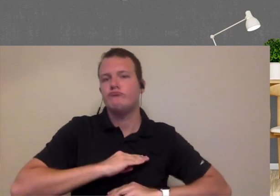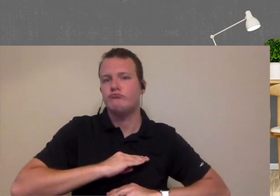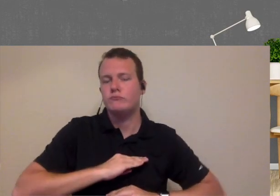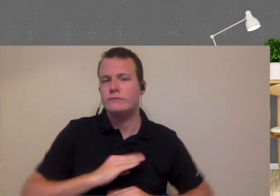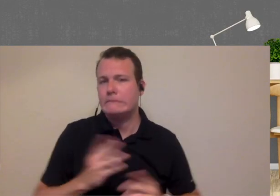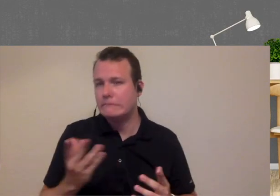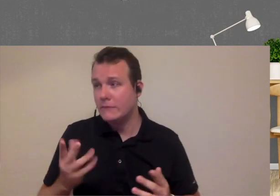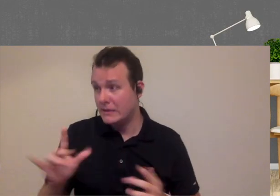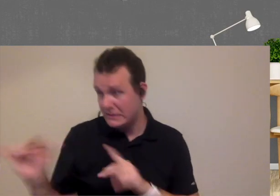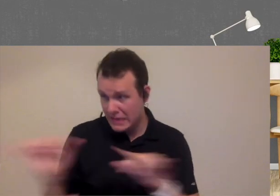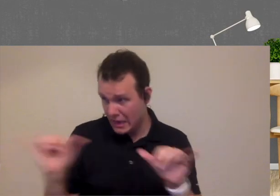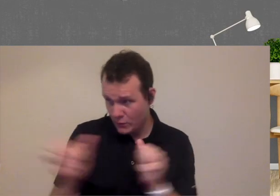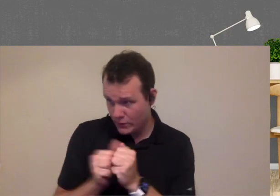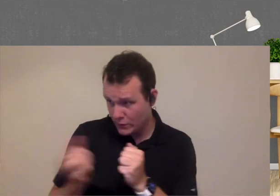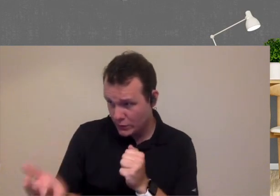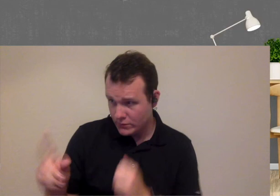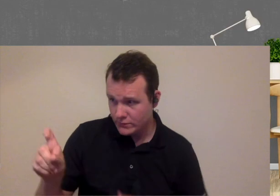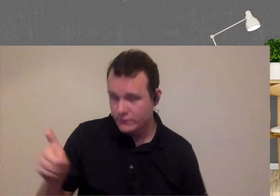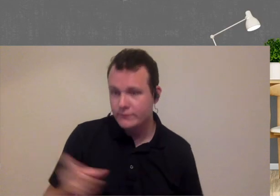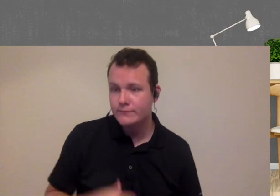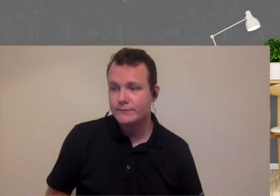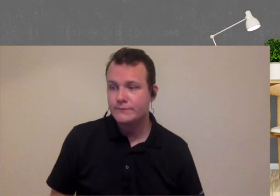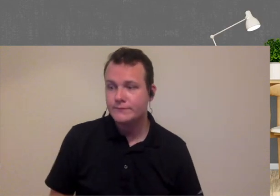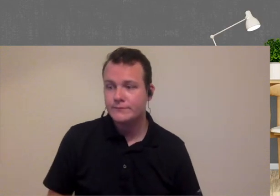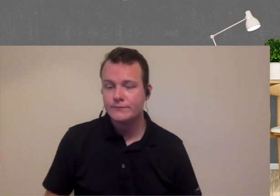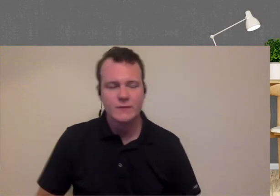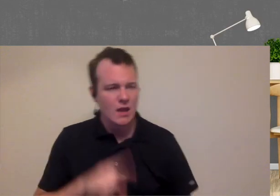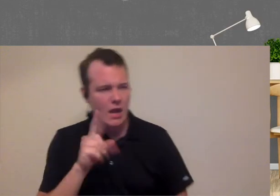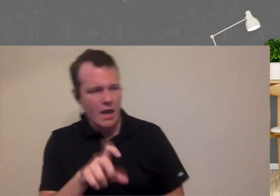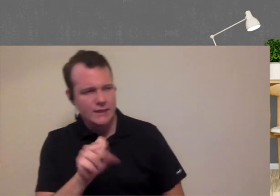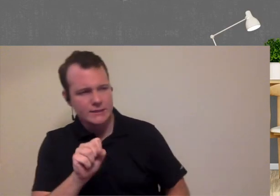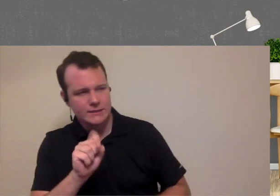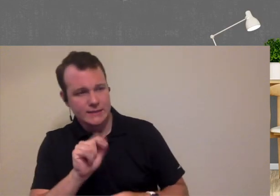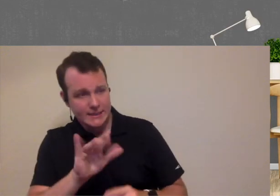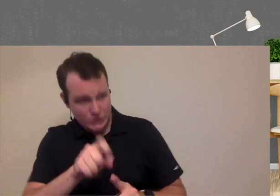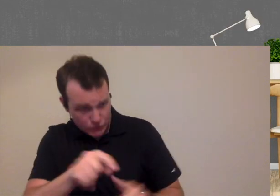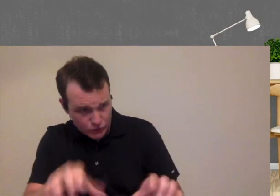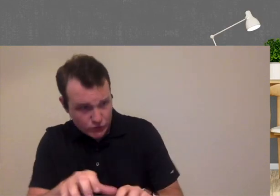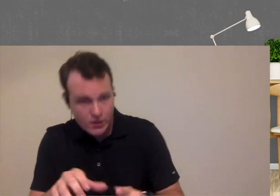well or not really station guys do that dr. Bowman sorry